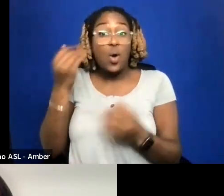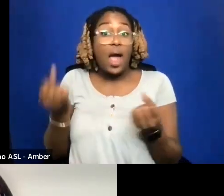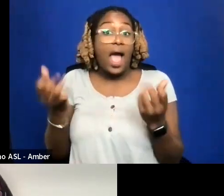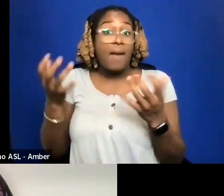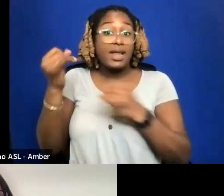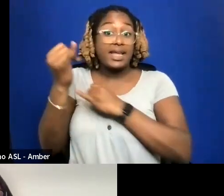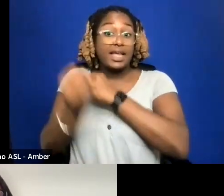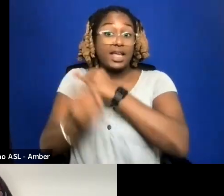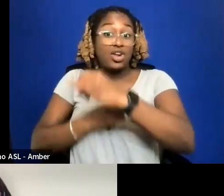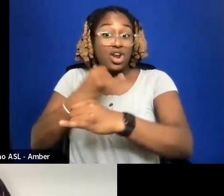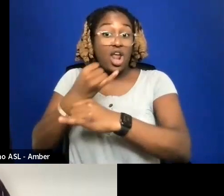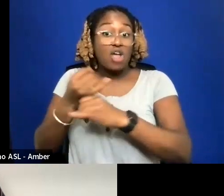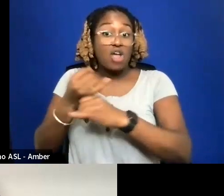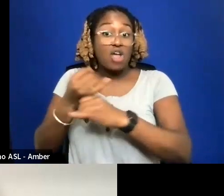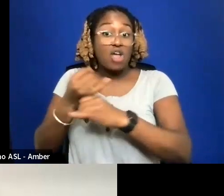TO SHARE.